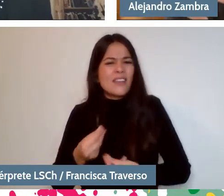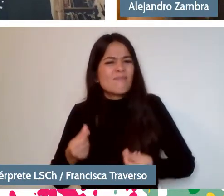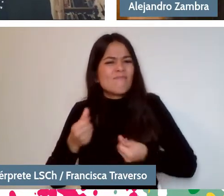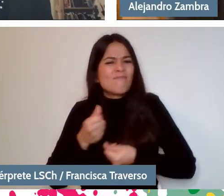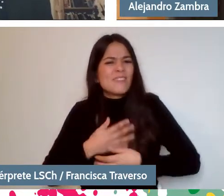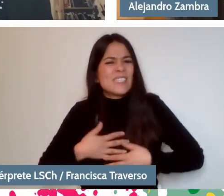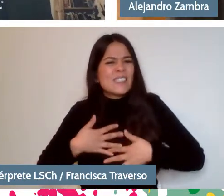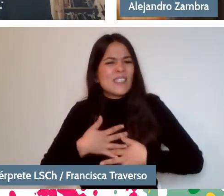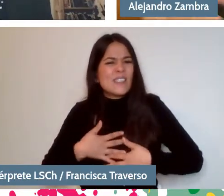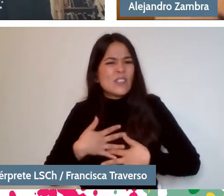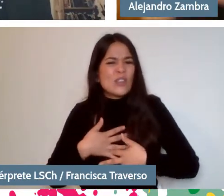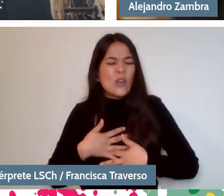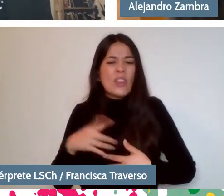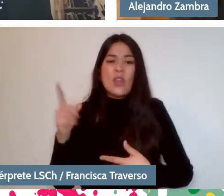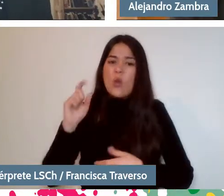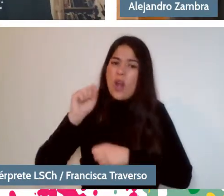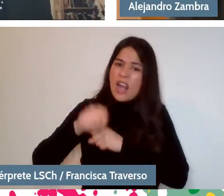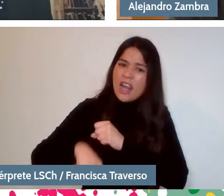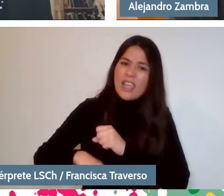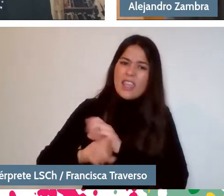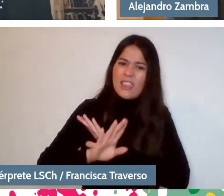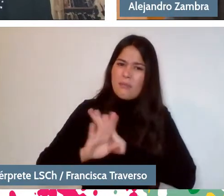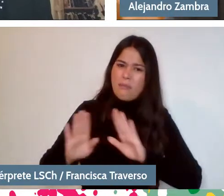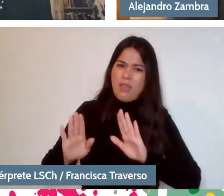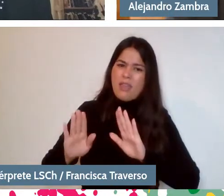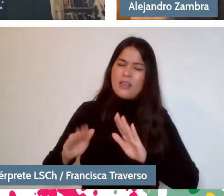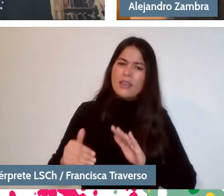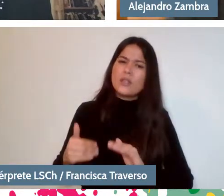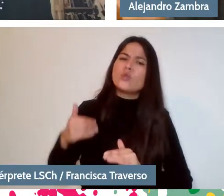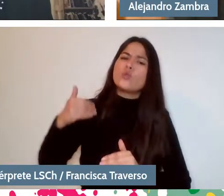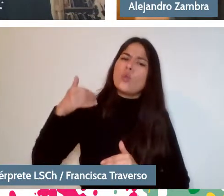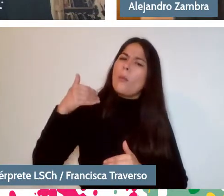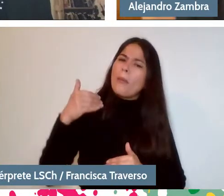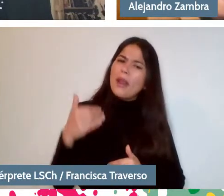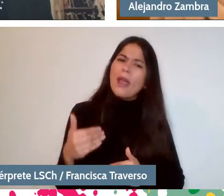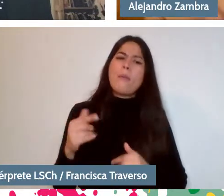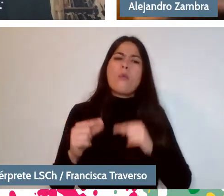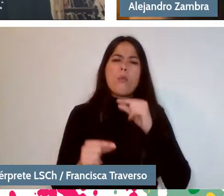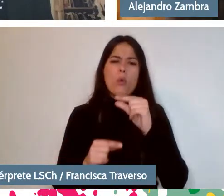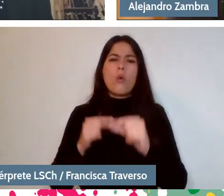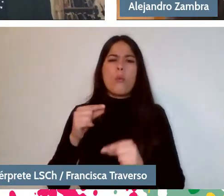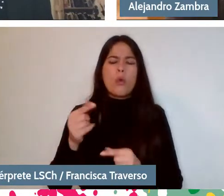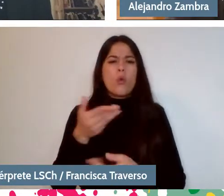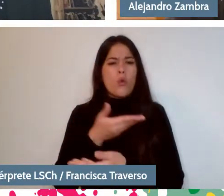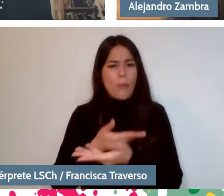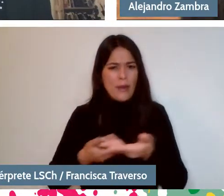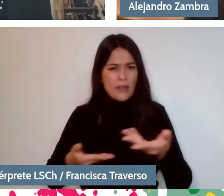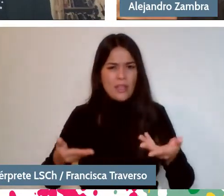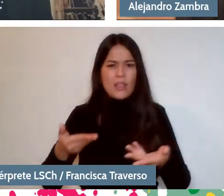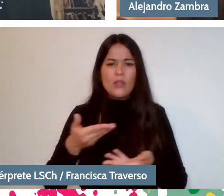that little by little we were overcoming and sharing and it also happened that suddenly